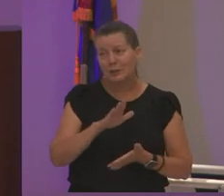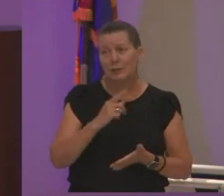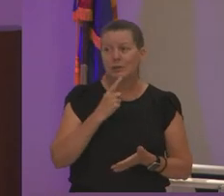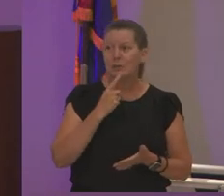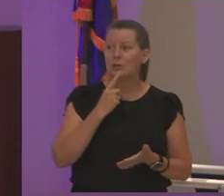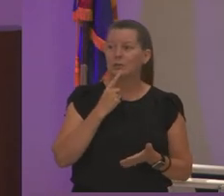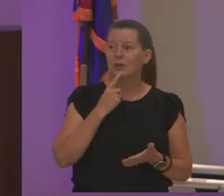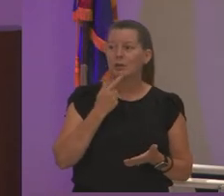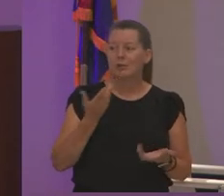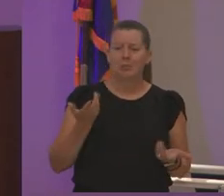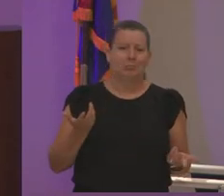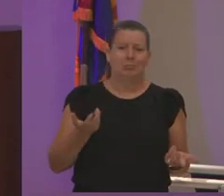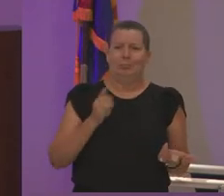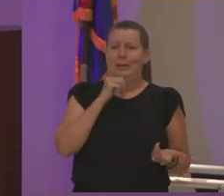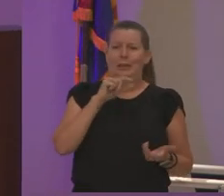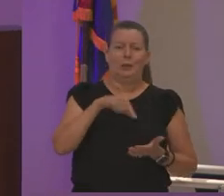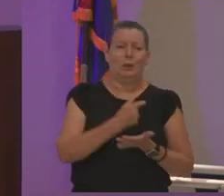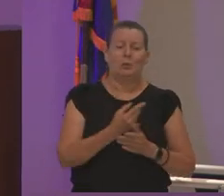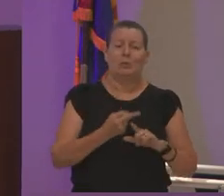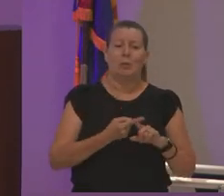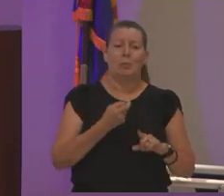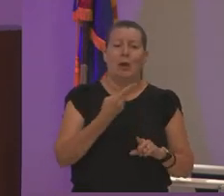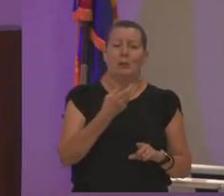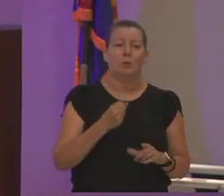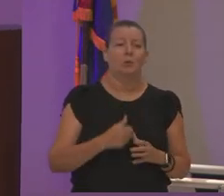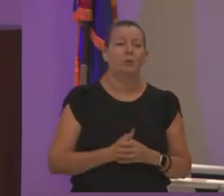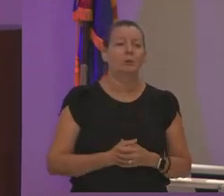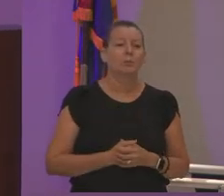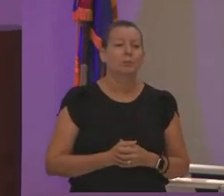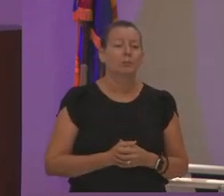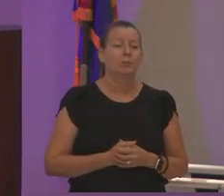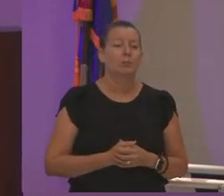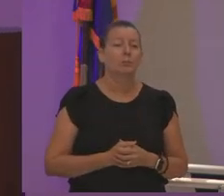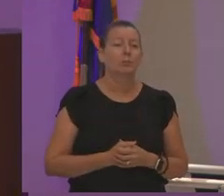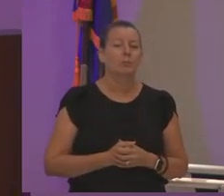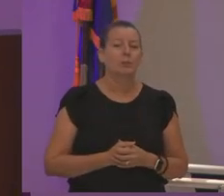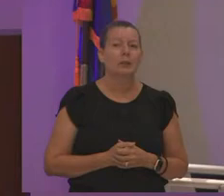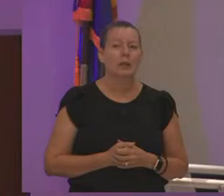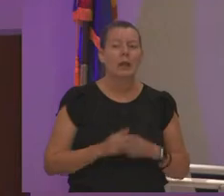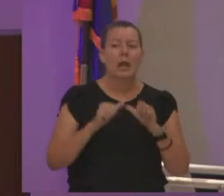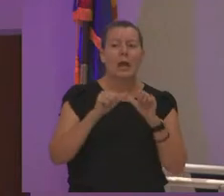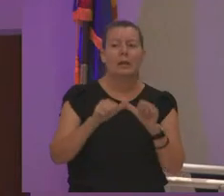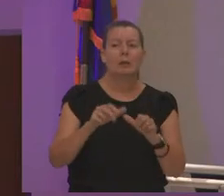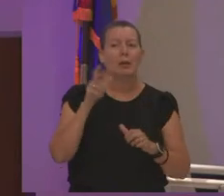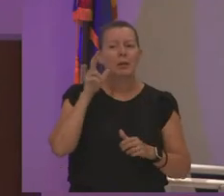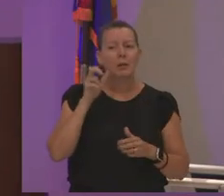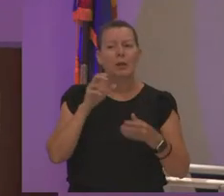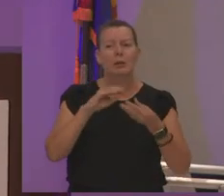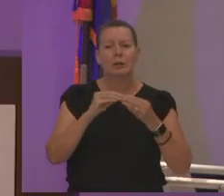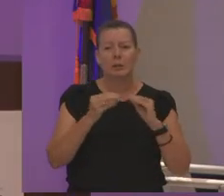i didn't graduate high school so then i i keep hearing the numbers in arizona